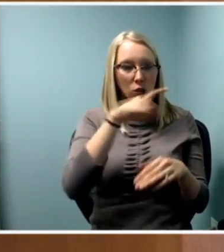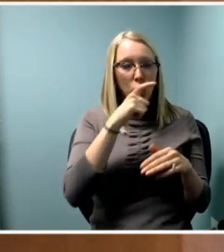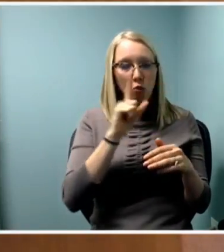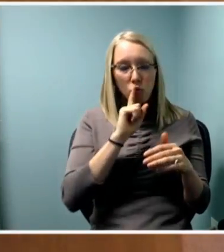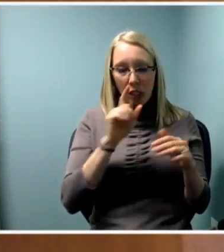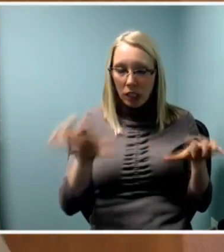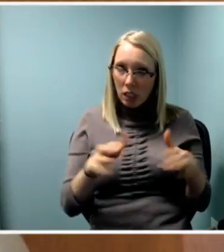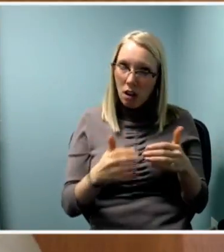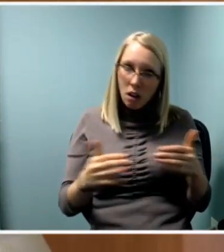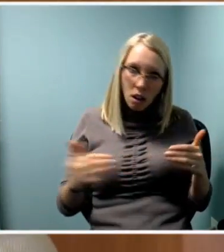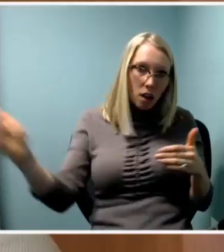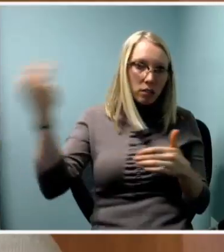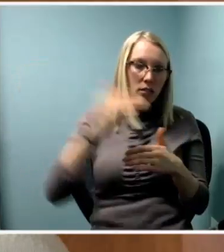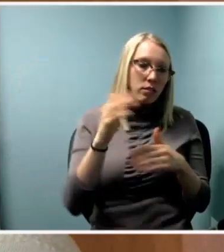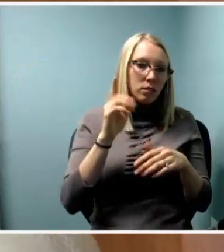to make sure this stuff worked today.